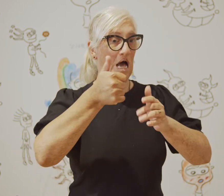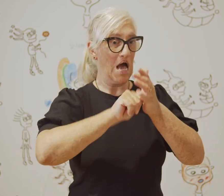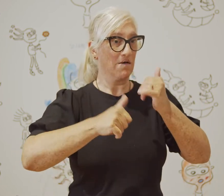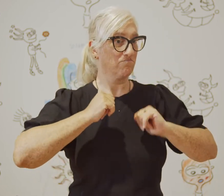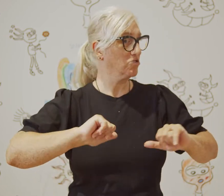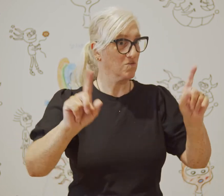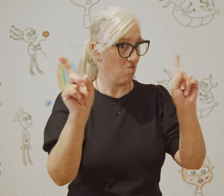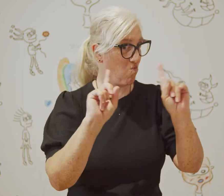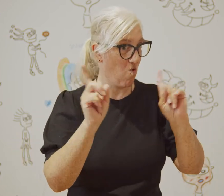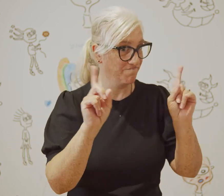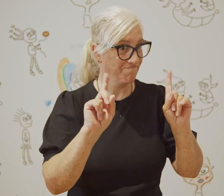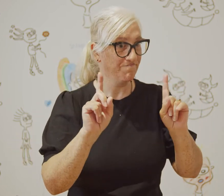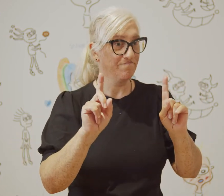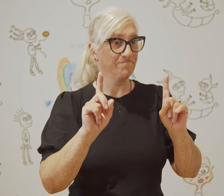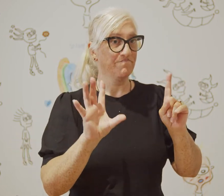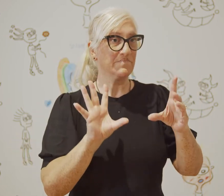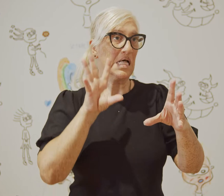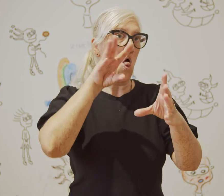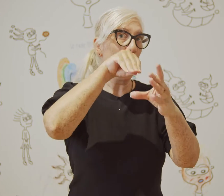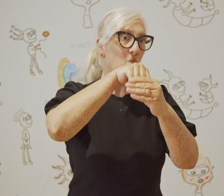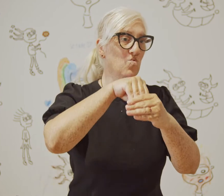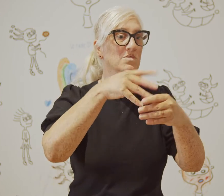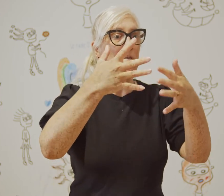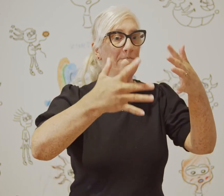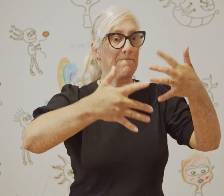My art practice includes multidisciplinary artforms.